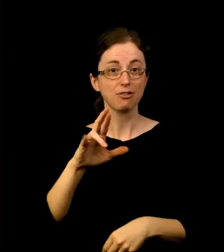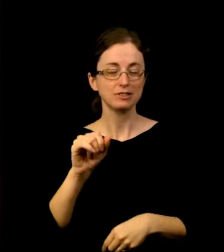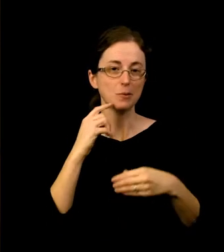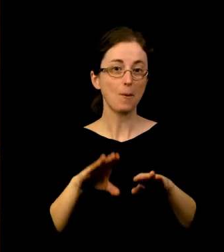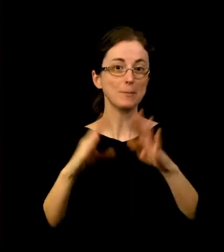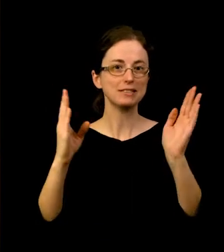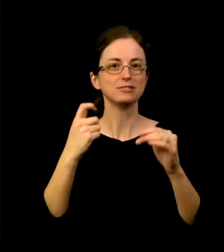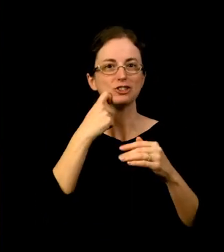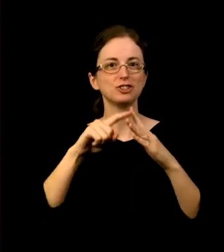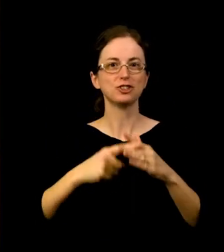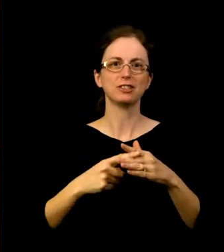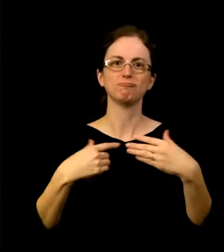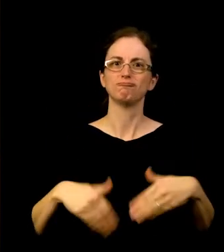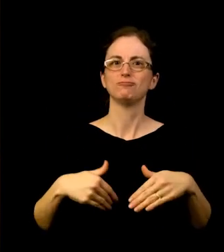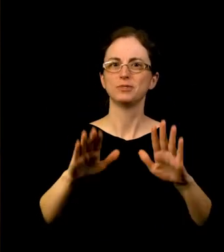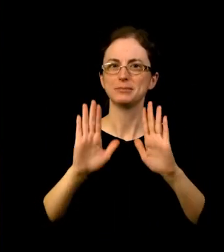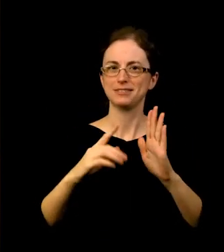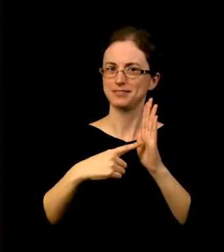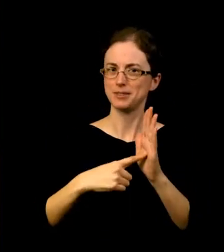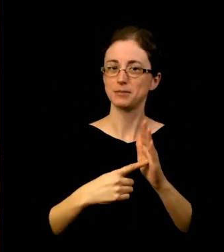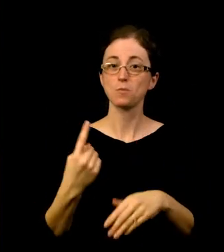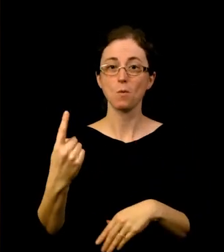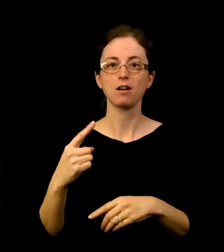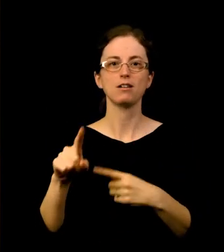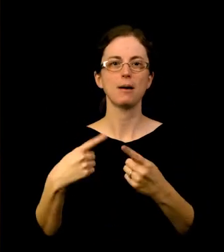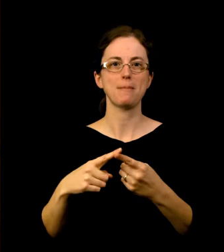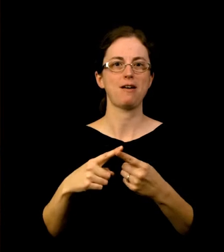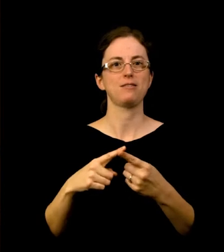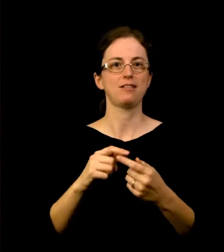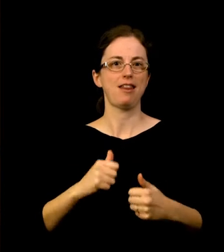one is a monumental display about the life of an Egyptian Queen - Nefertari.